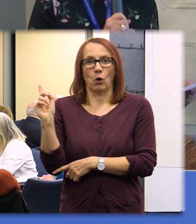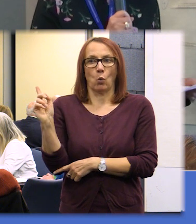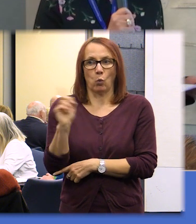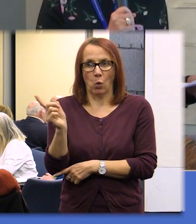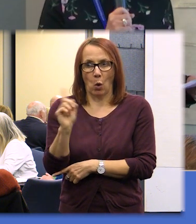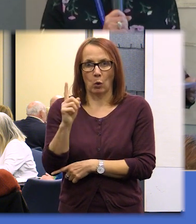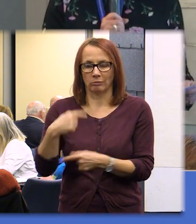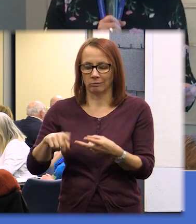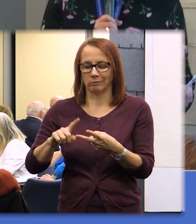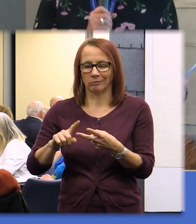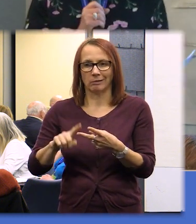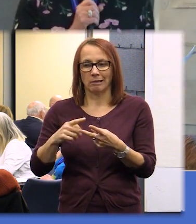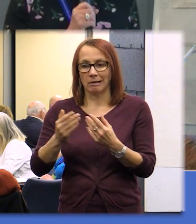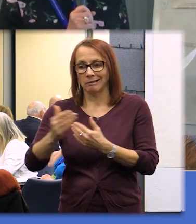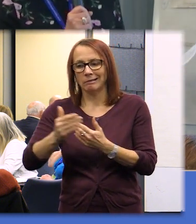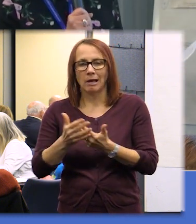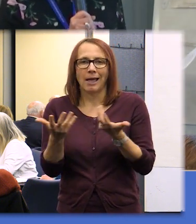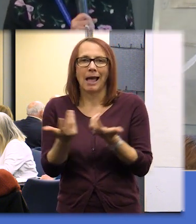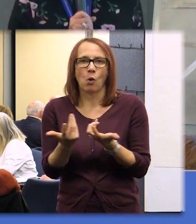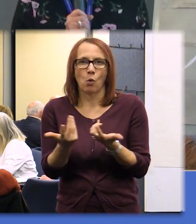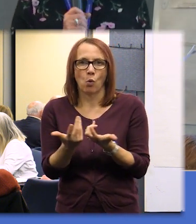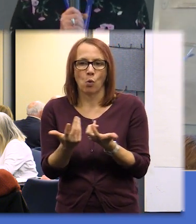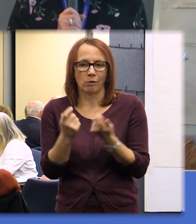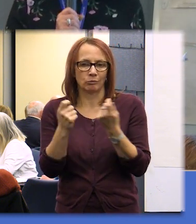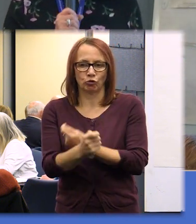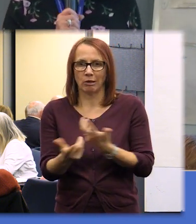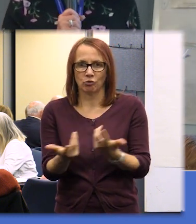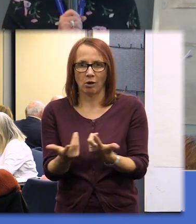we change things no could I have a show of hands for anybody who wants to meet